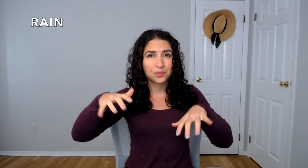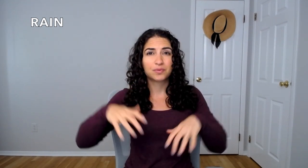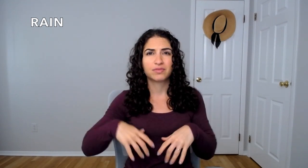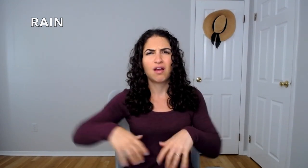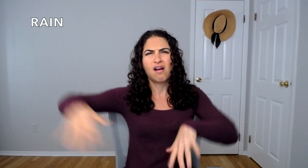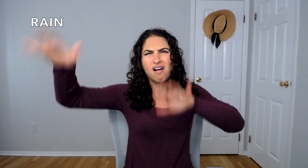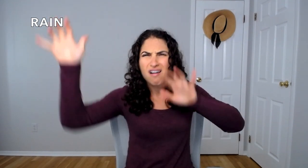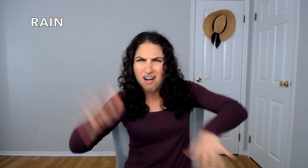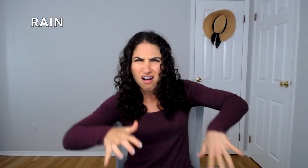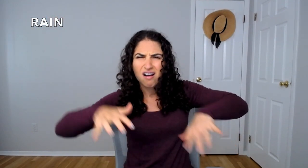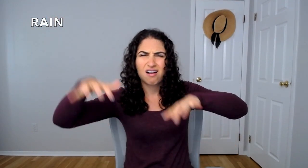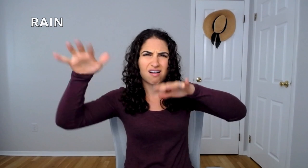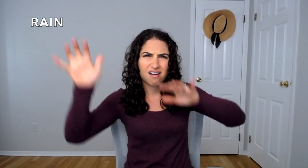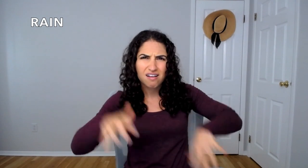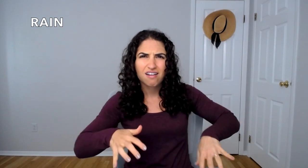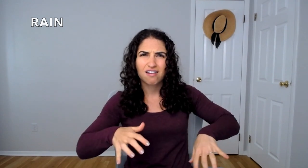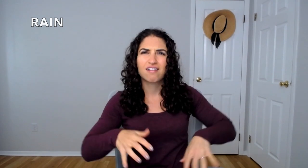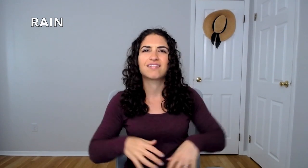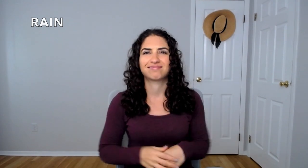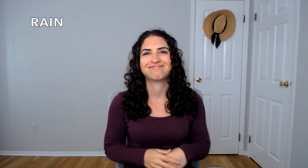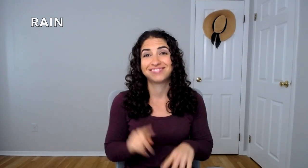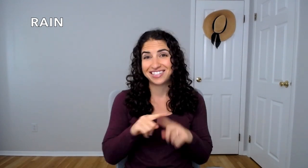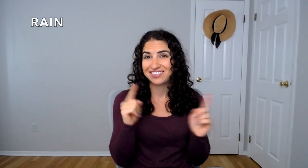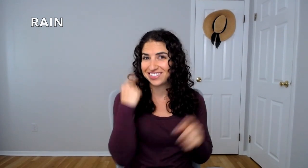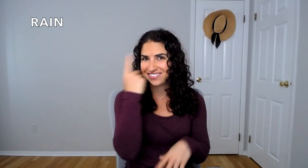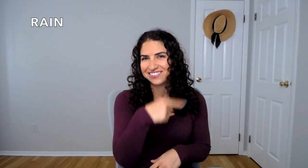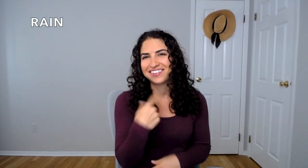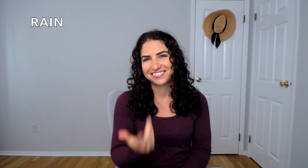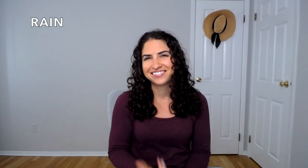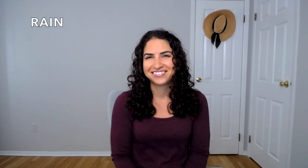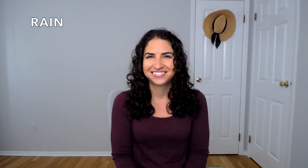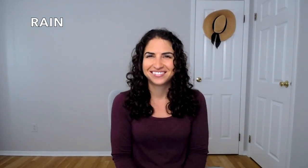or a lot of rain. See the difference?